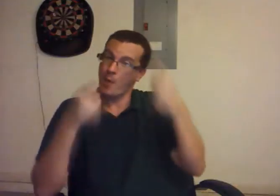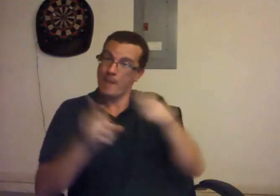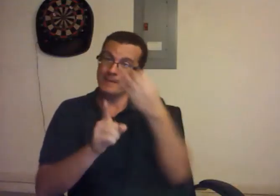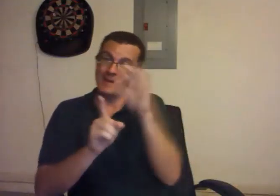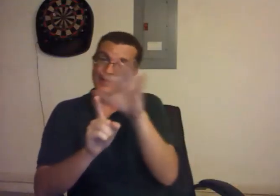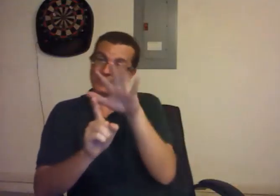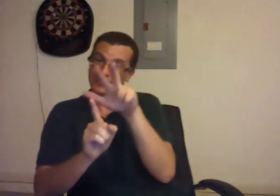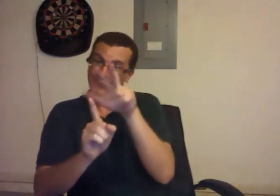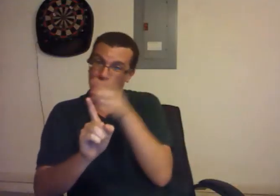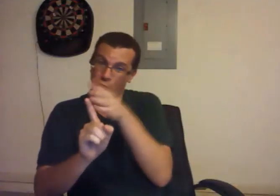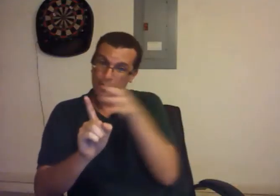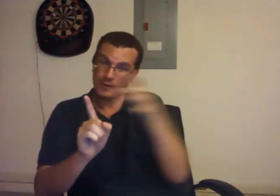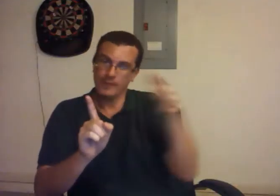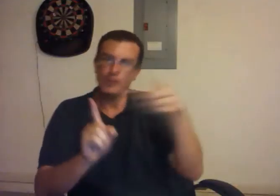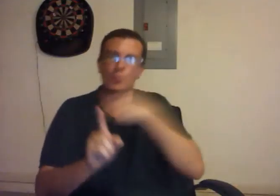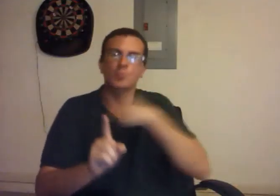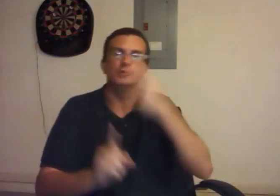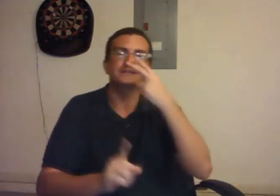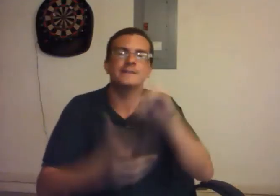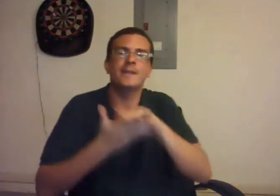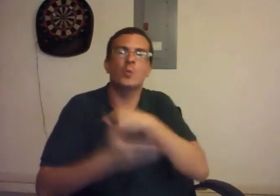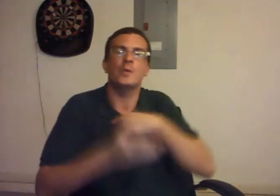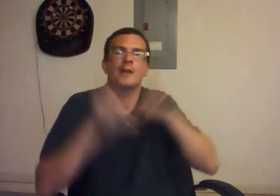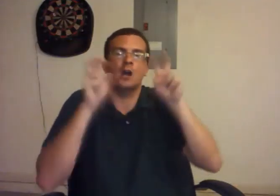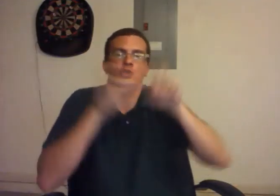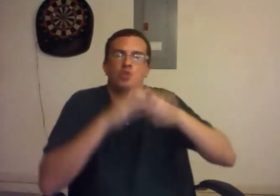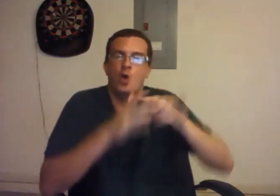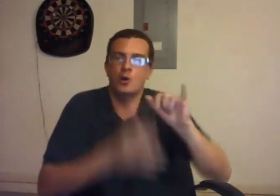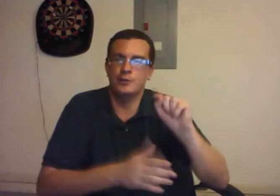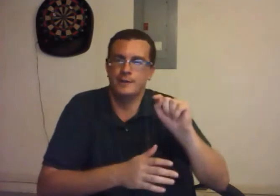If we understood what happened from 1953 and on, we would see that we "started" it.